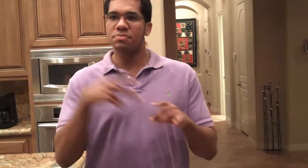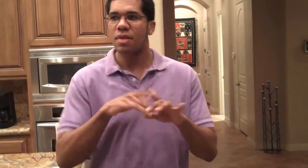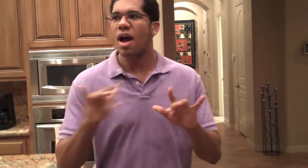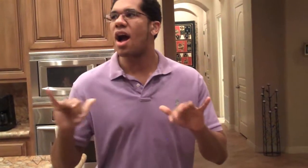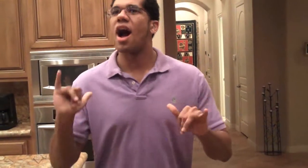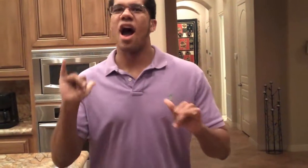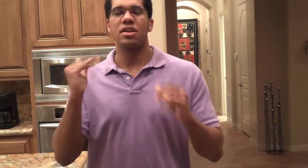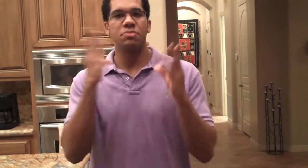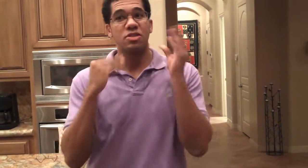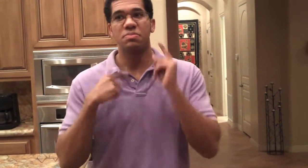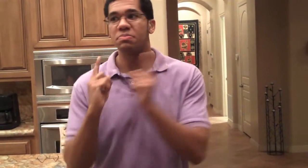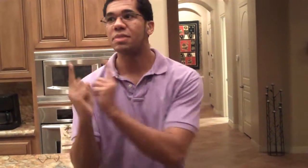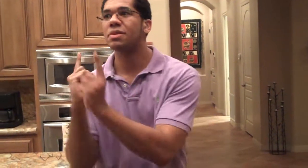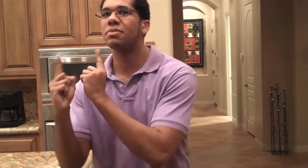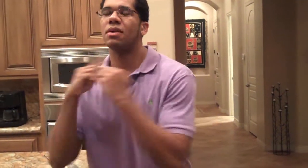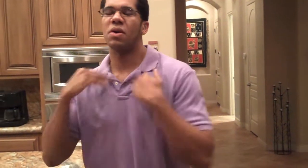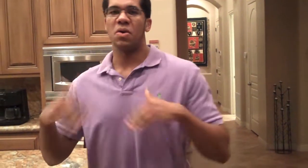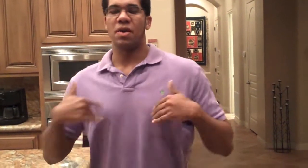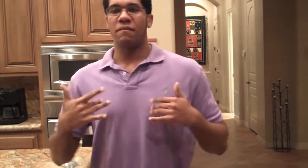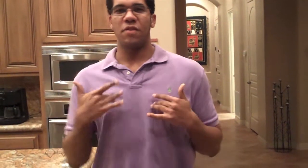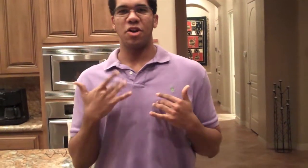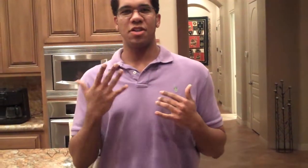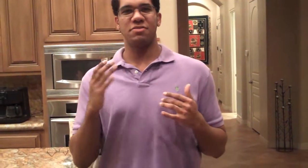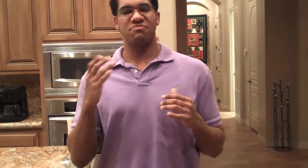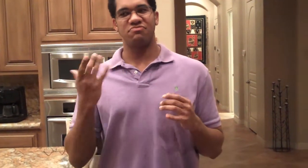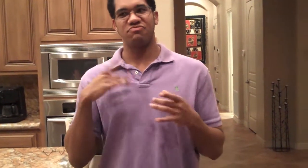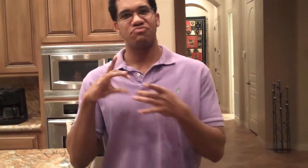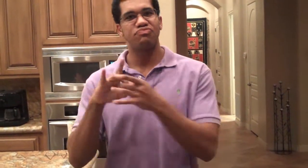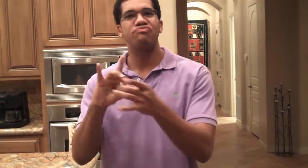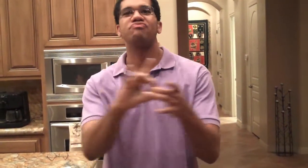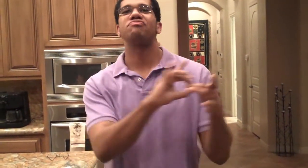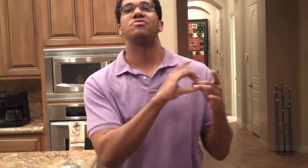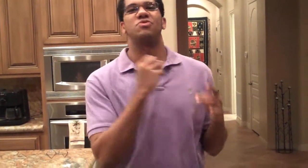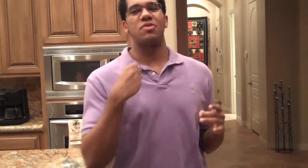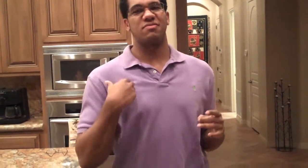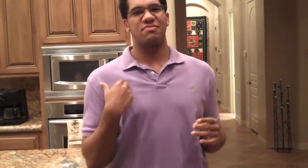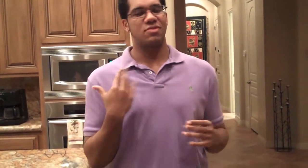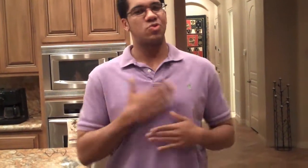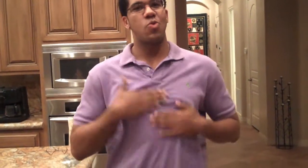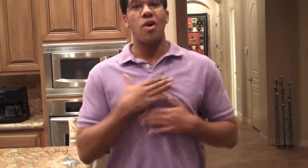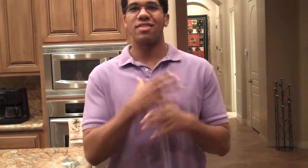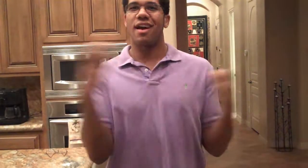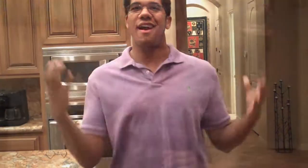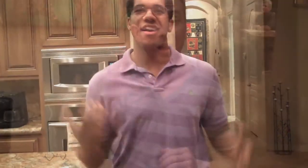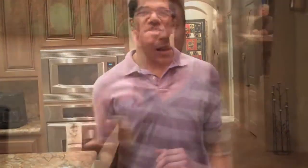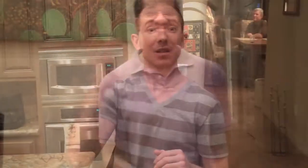This is the first time I participated. It was an experience meeting others. I feel connected with them.So, I enjoyed this a lot.